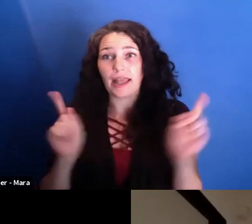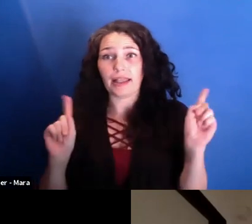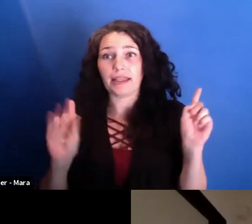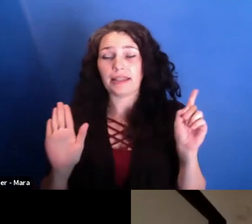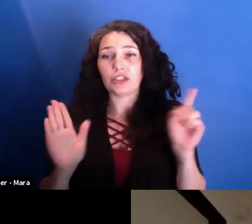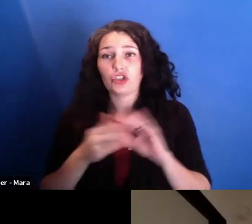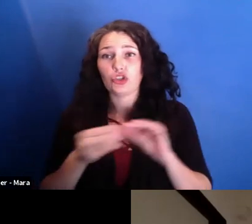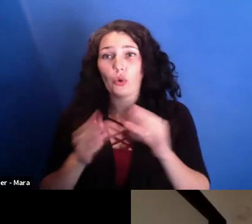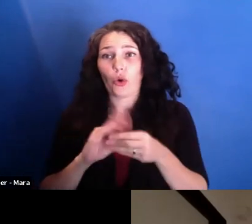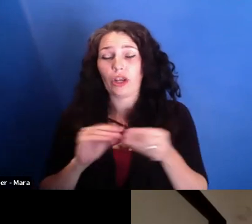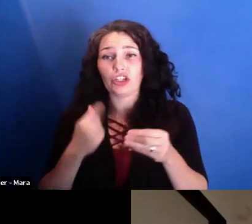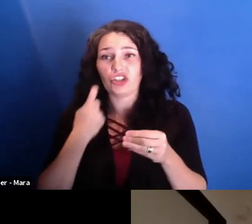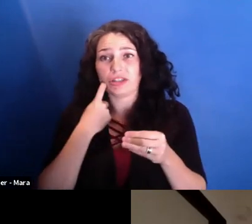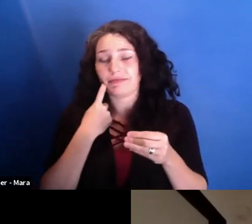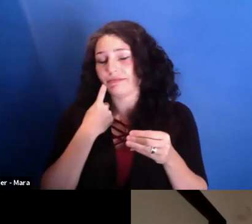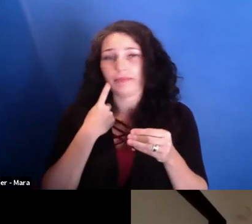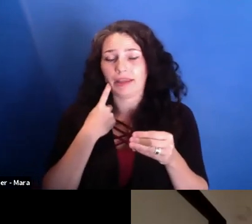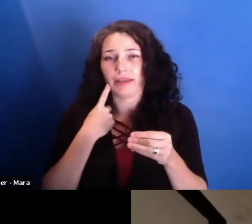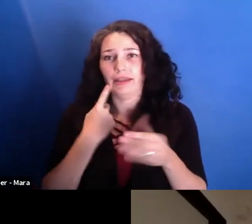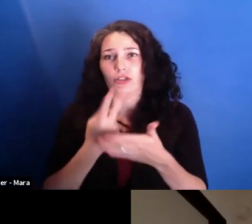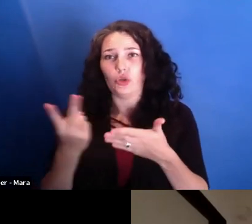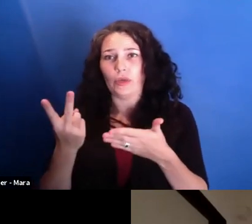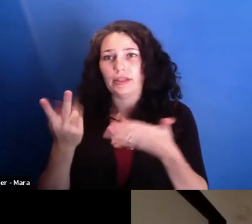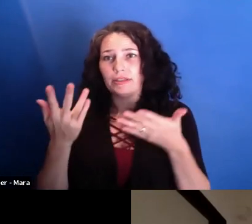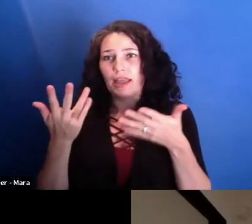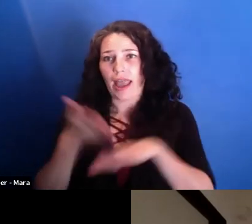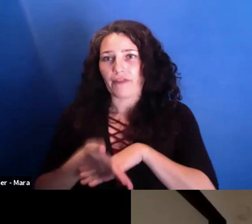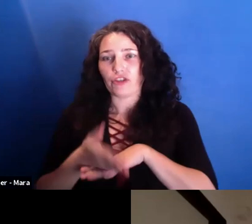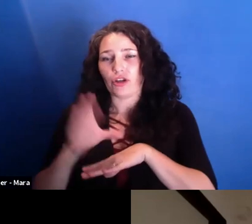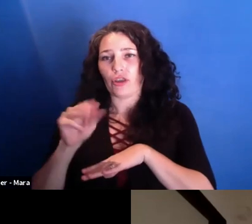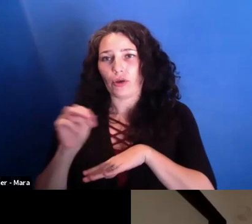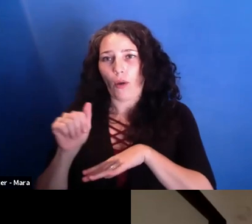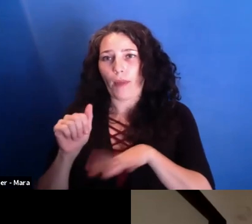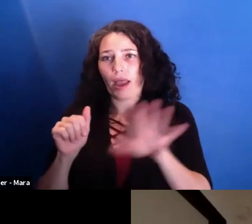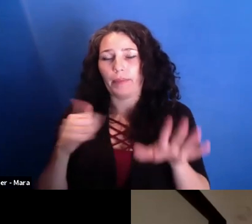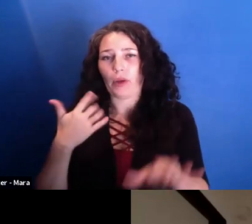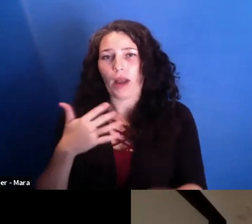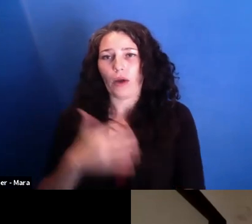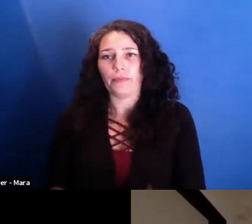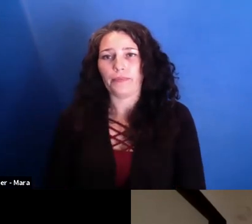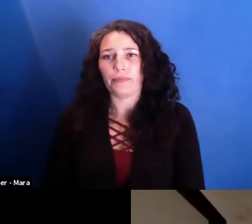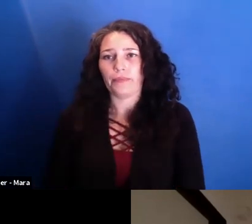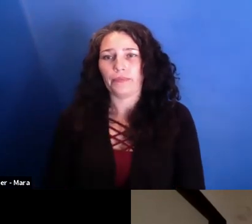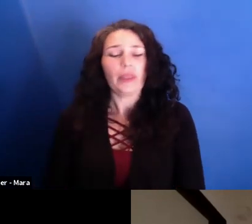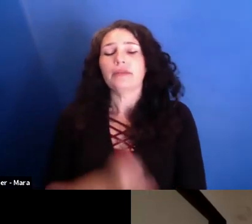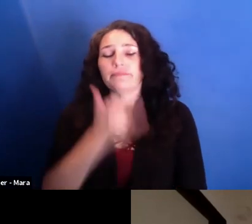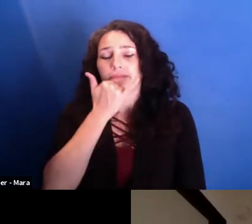And I sat down, listened to his story and said, like, Mihai, listen. I started a project. I'm making a film about this. So do you want to join the band?